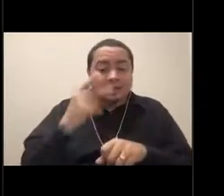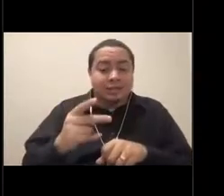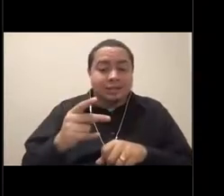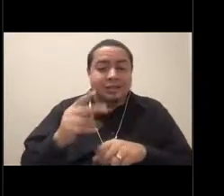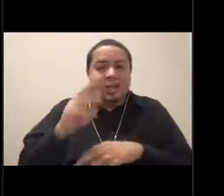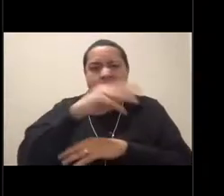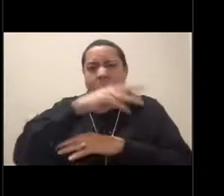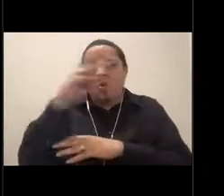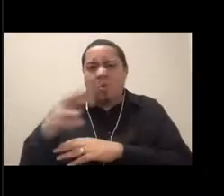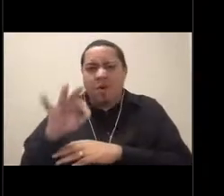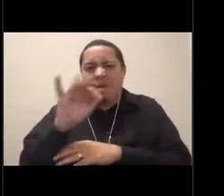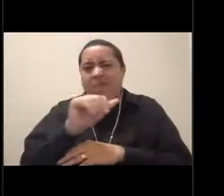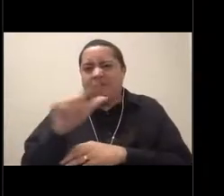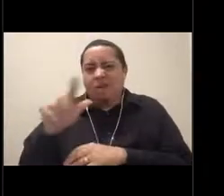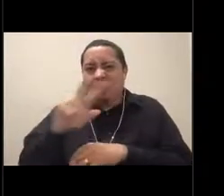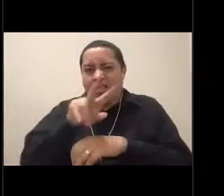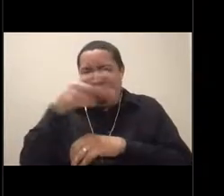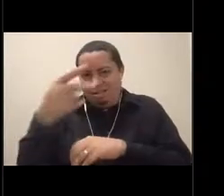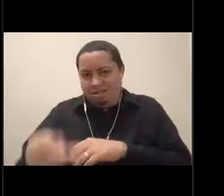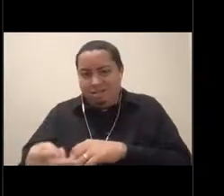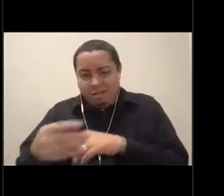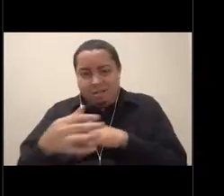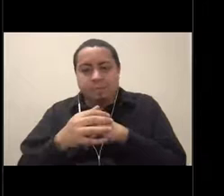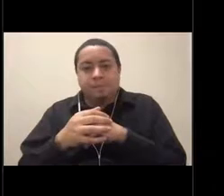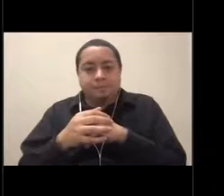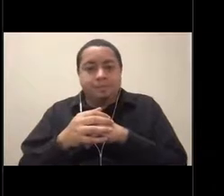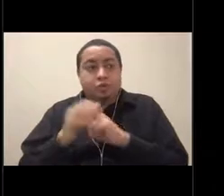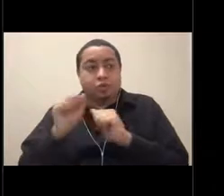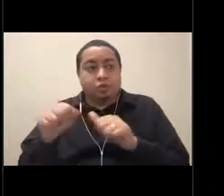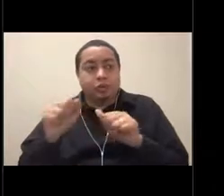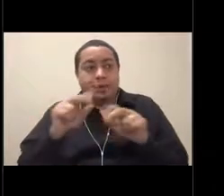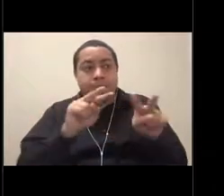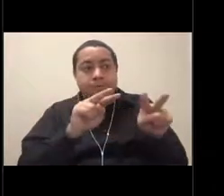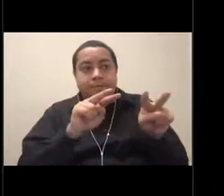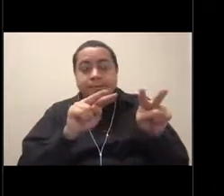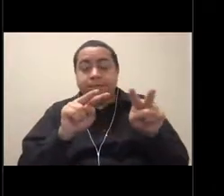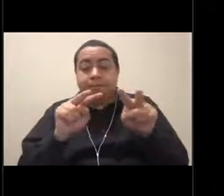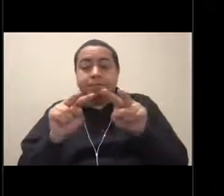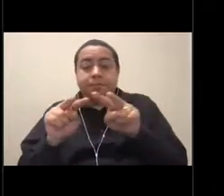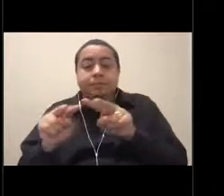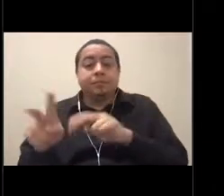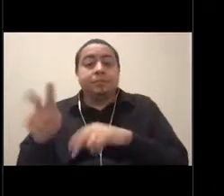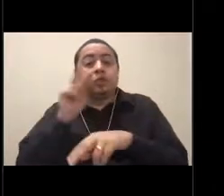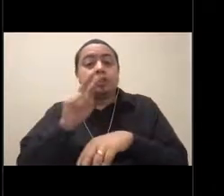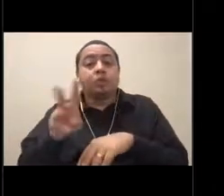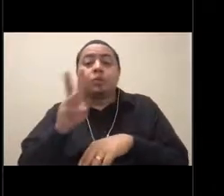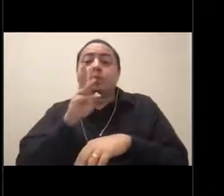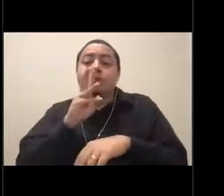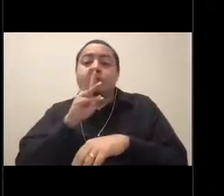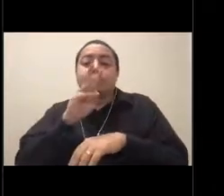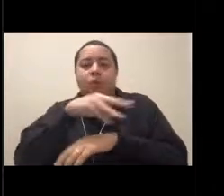we can sort of scan around this imaginary whale fall and discover some of the amazing critters that call it home.